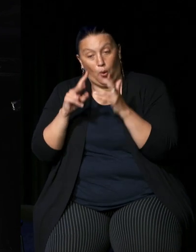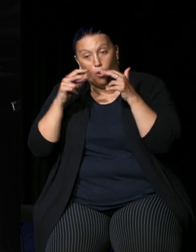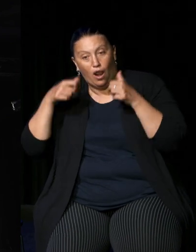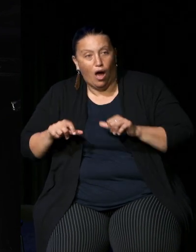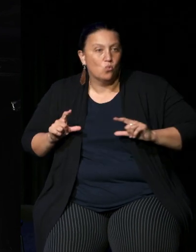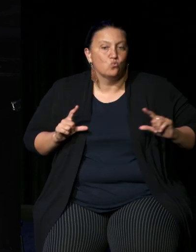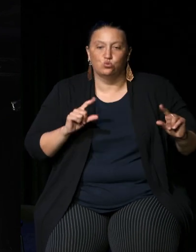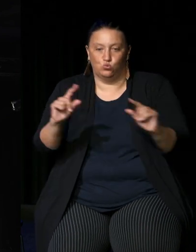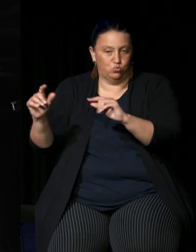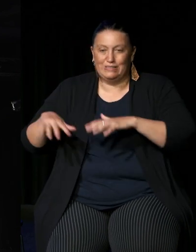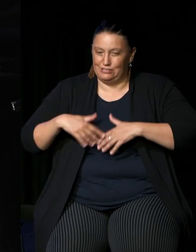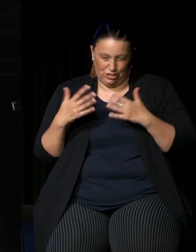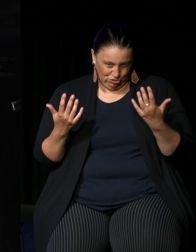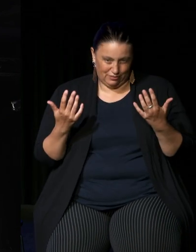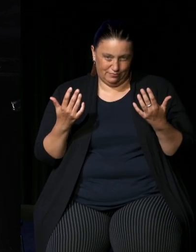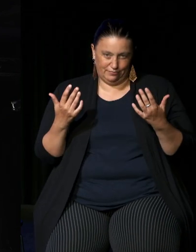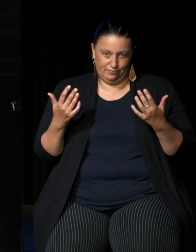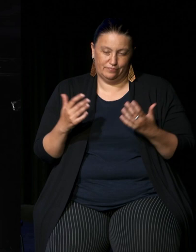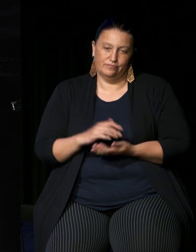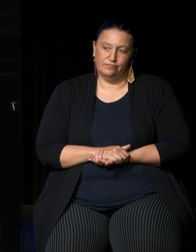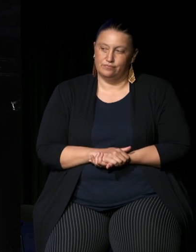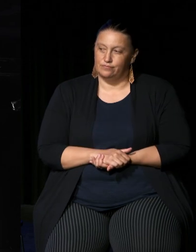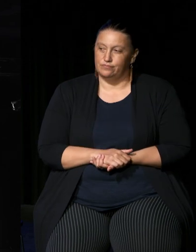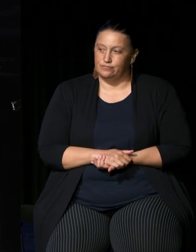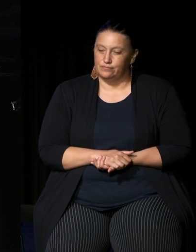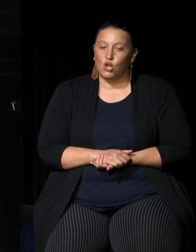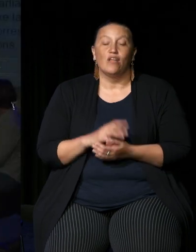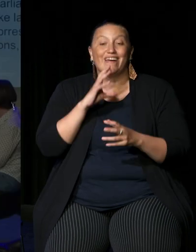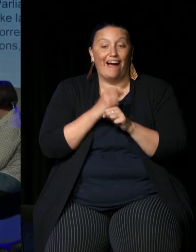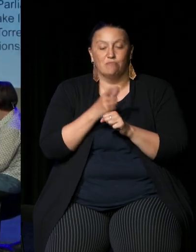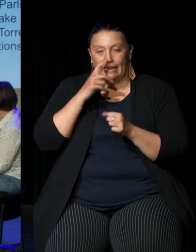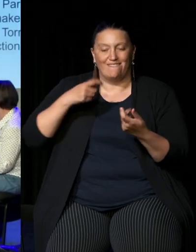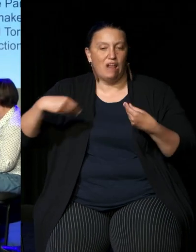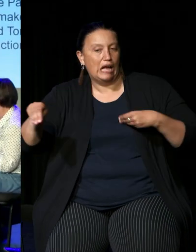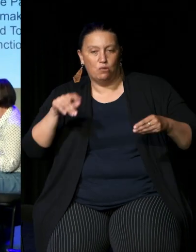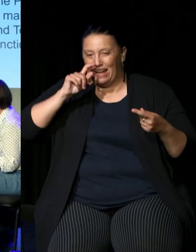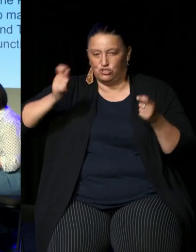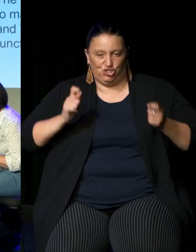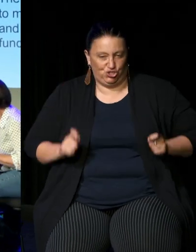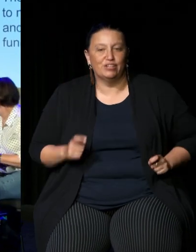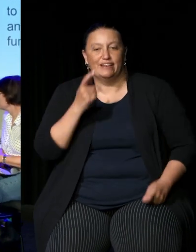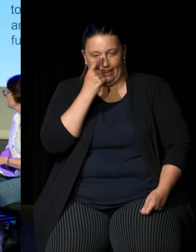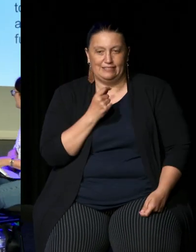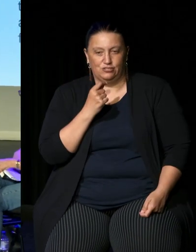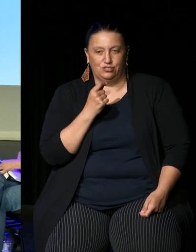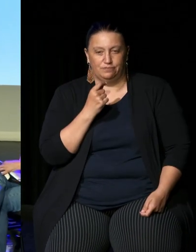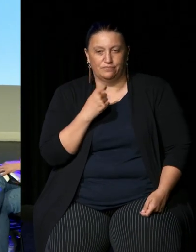um and yeah it has that flexibility and I think we're going to put up the actual